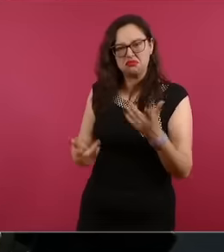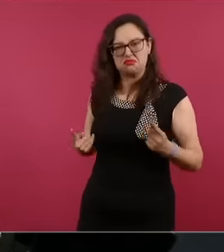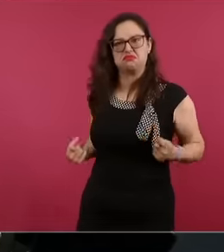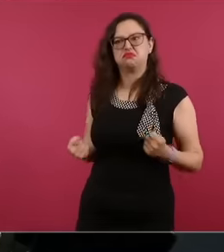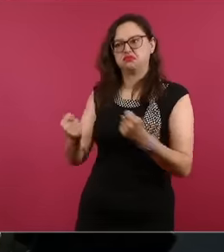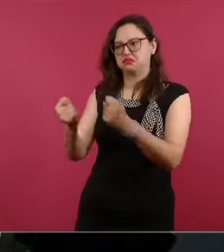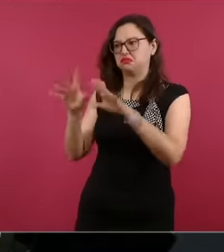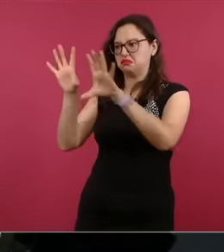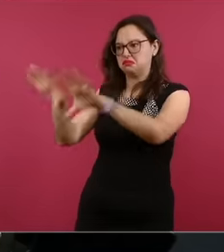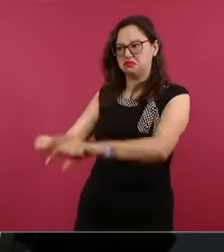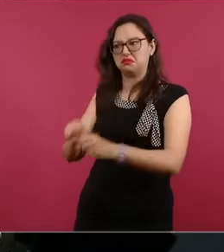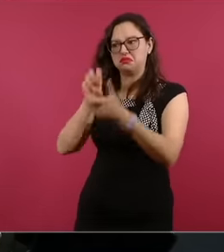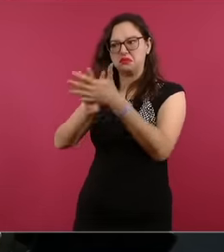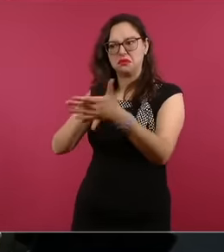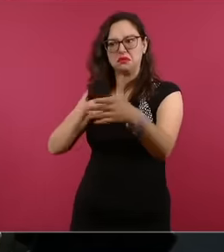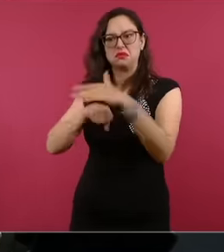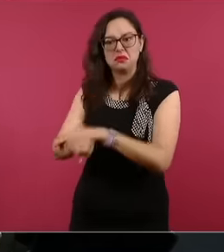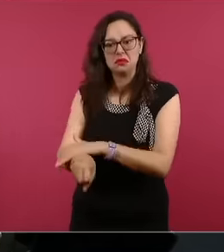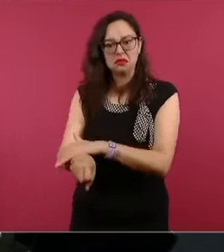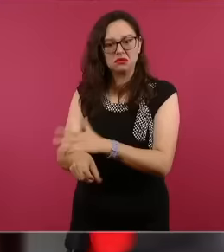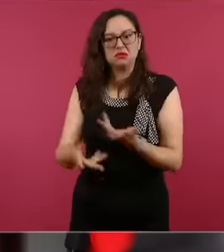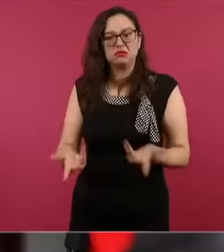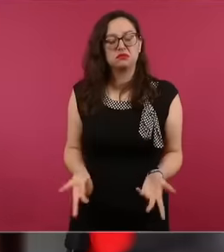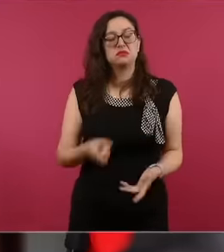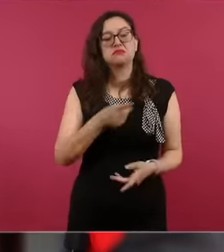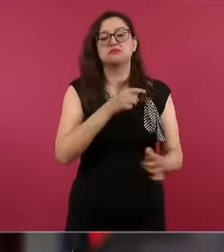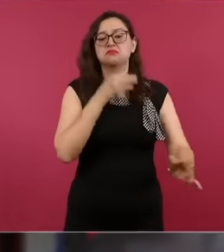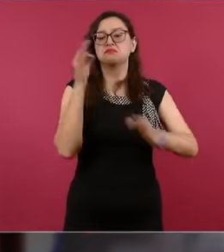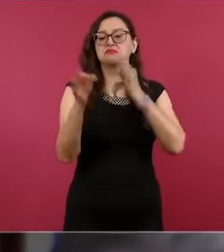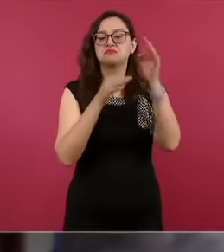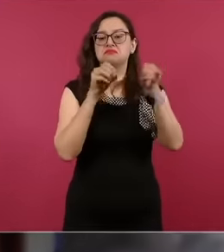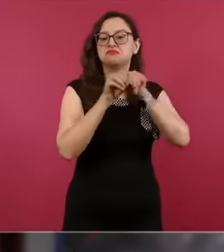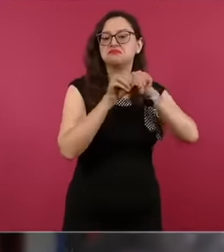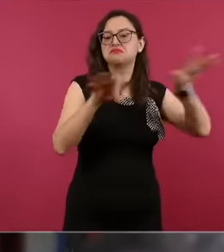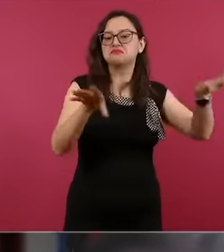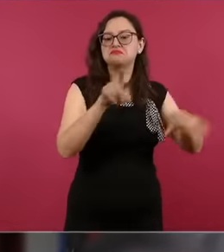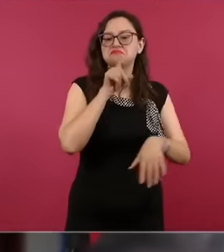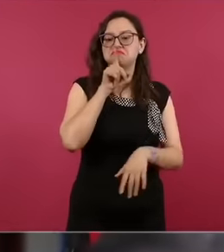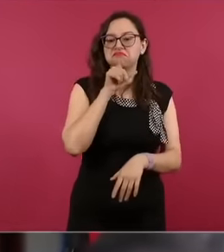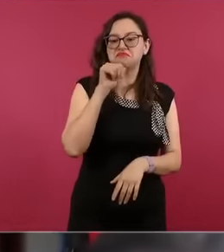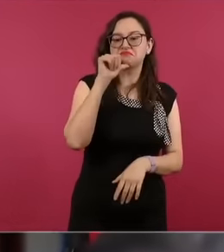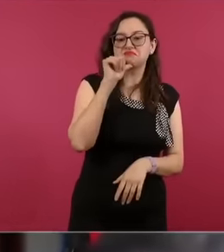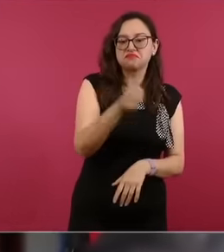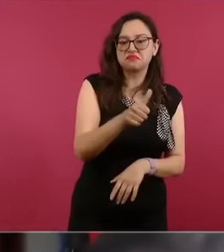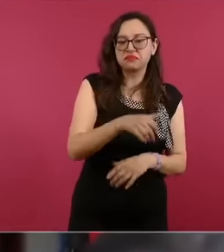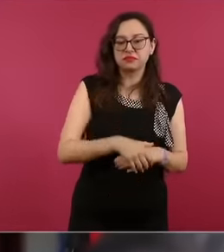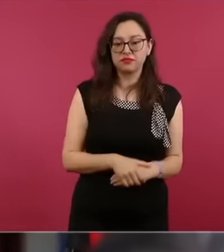then the The population went out to march to protest because the president they had elected